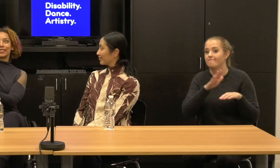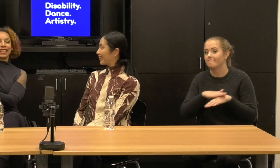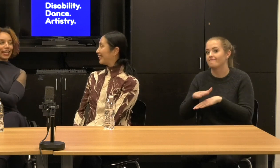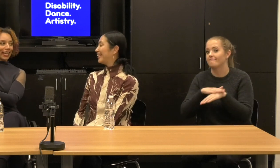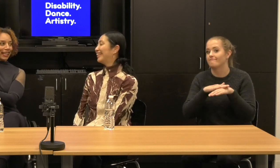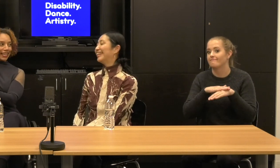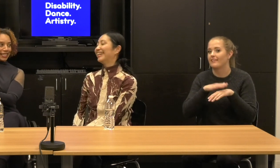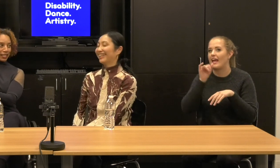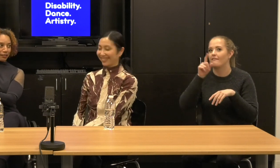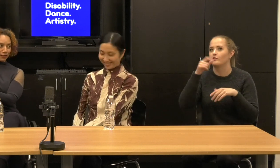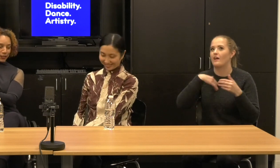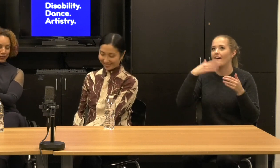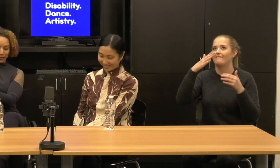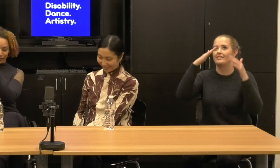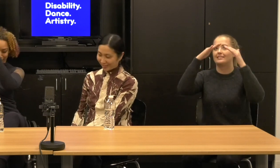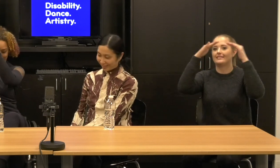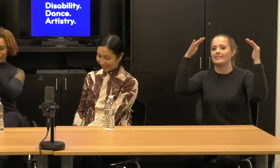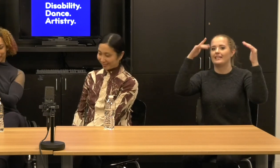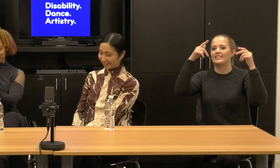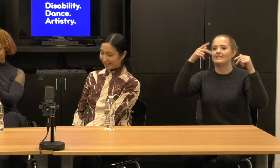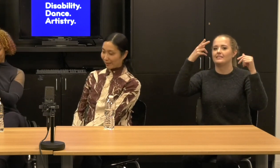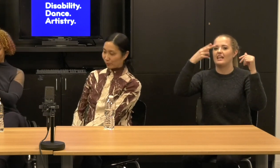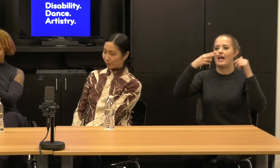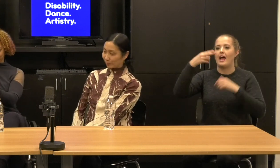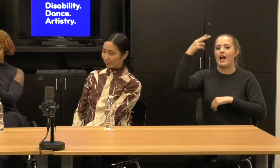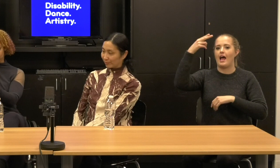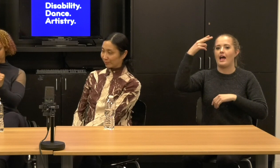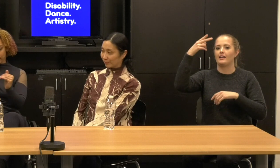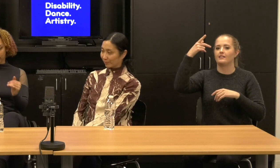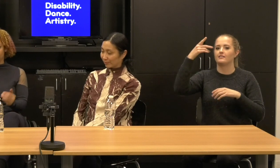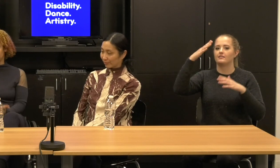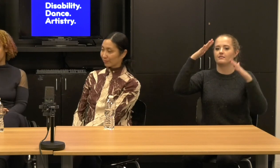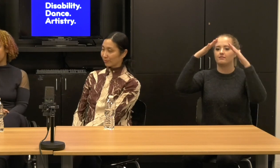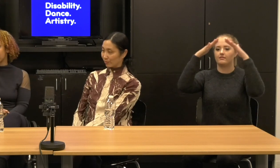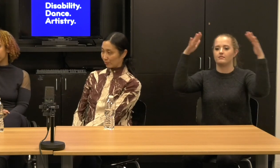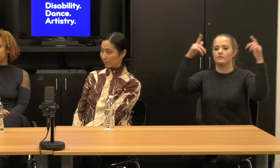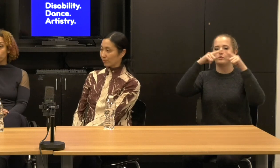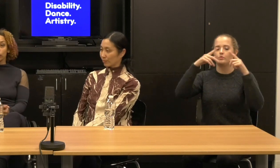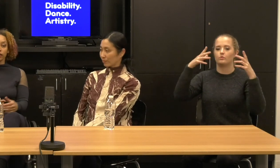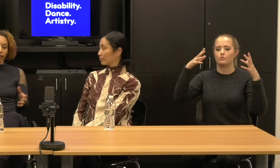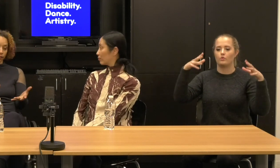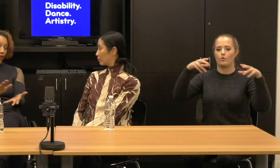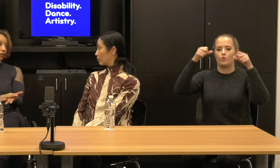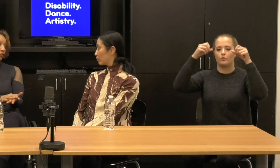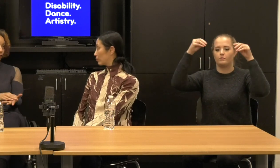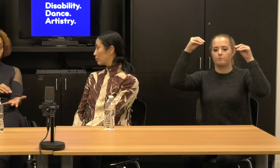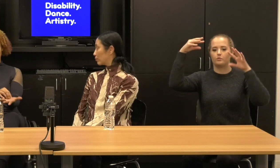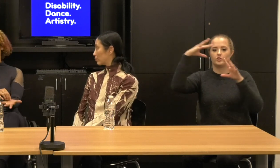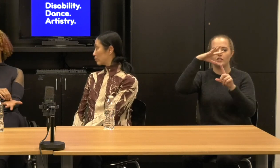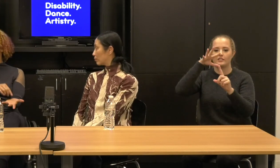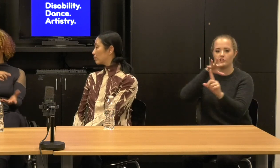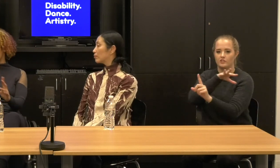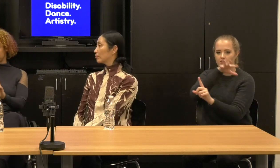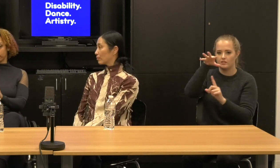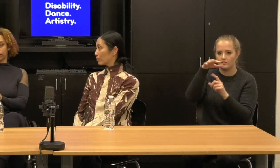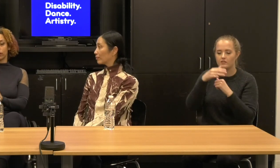a ceiling high enough to hold the projections. We are looking for venues that are accessible.